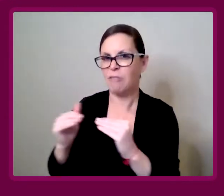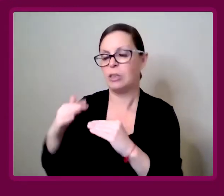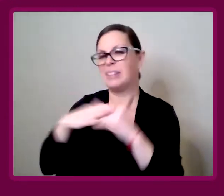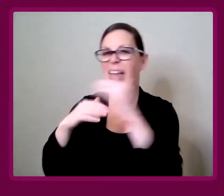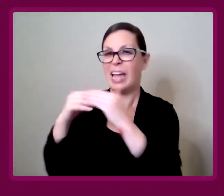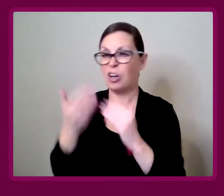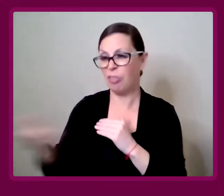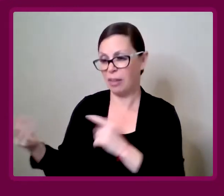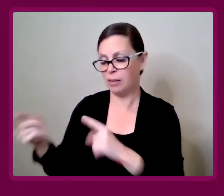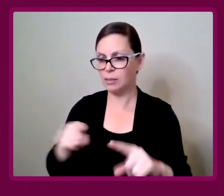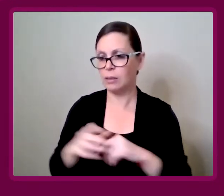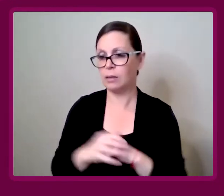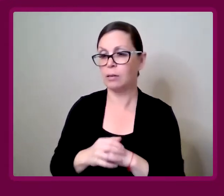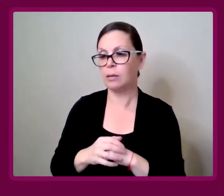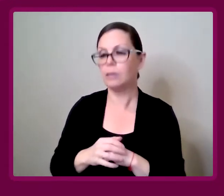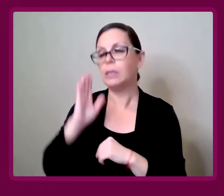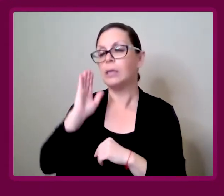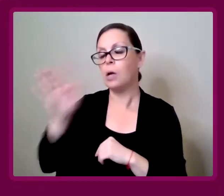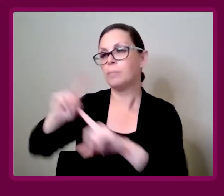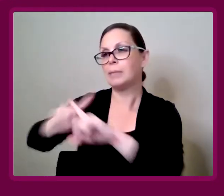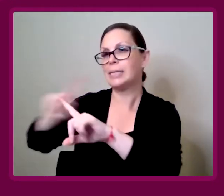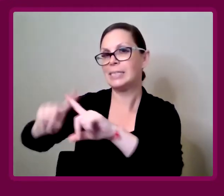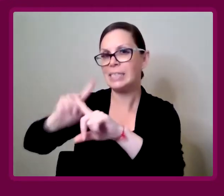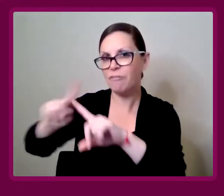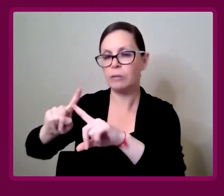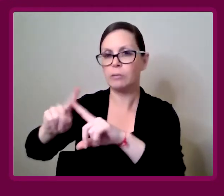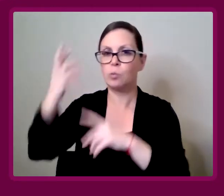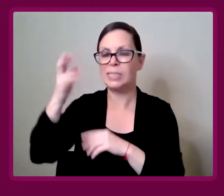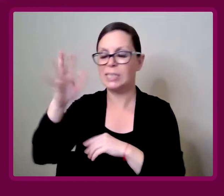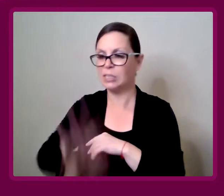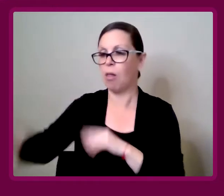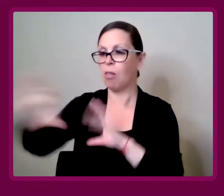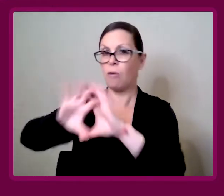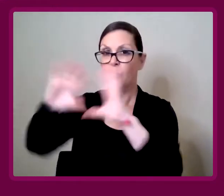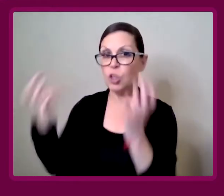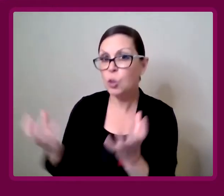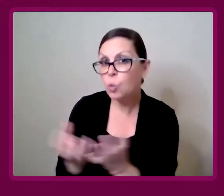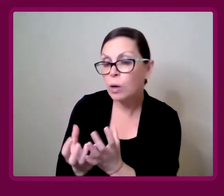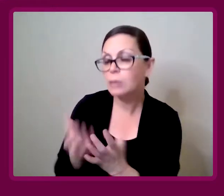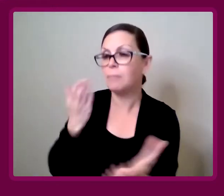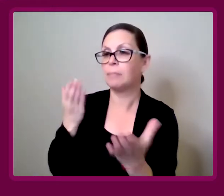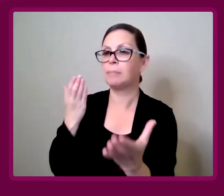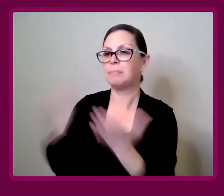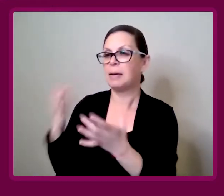Obviously there's going to be different variations around the world, of who has, where you're